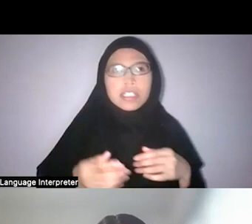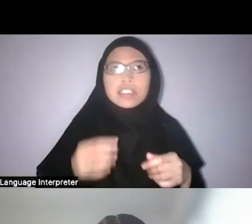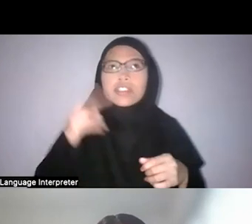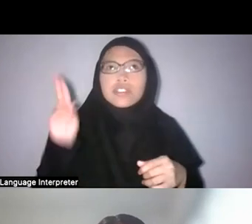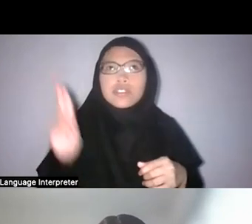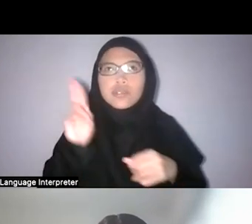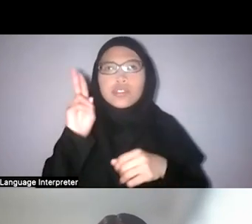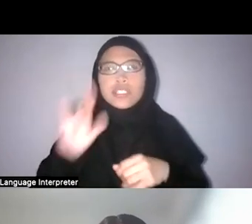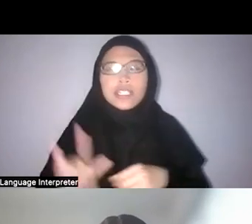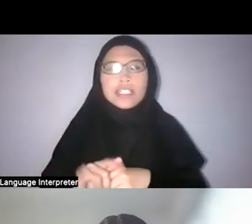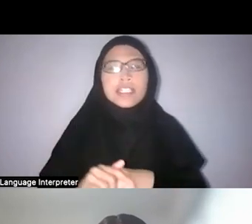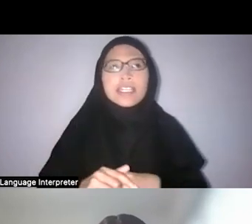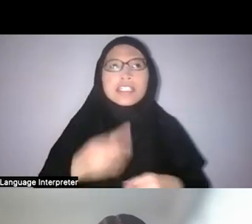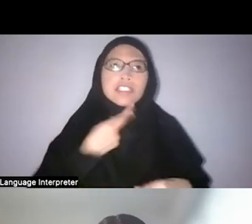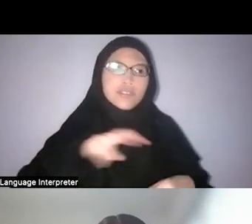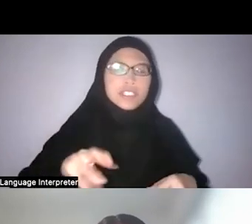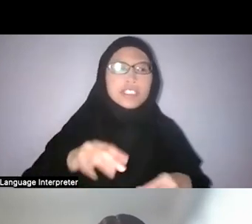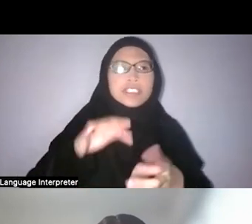or someone who is doing traditional medicine.